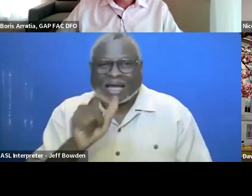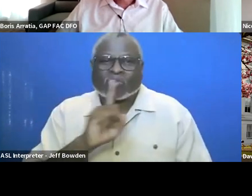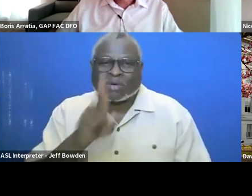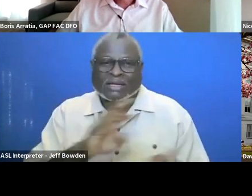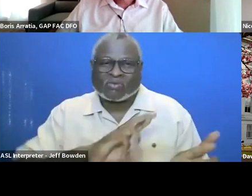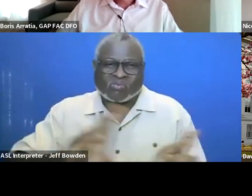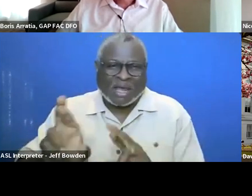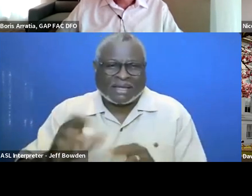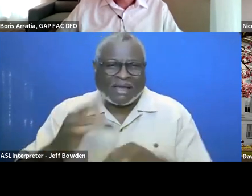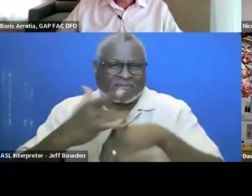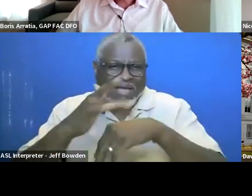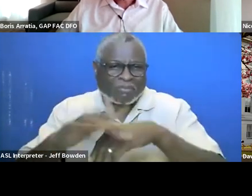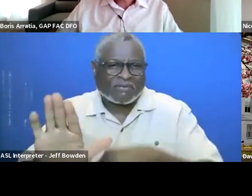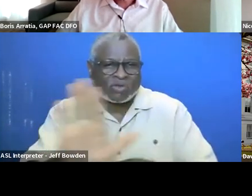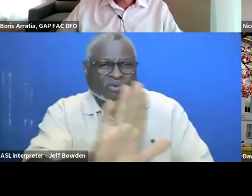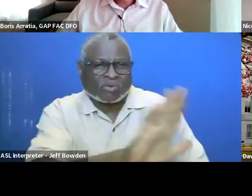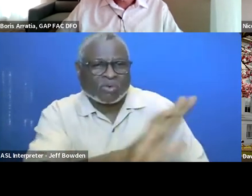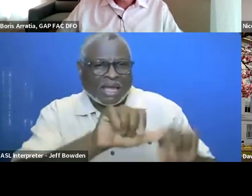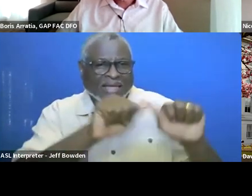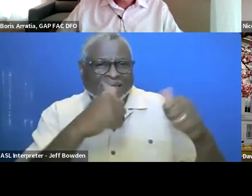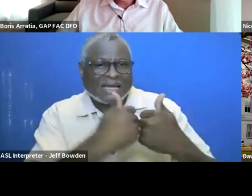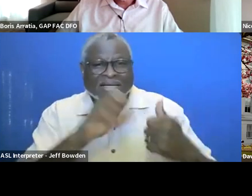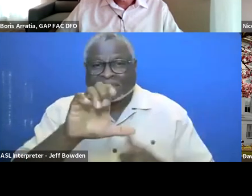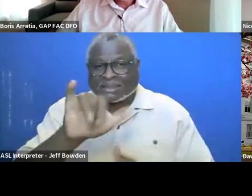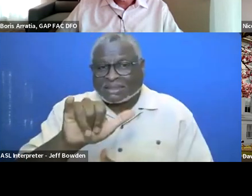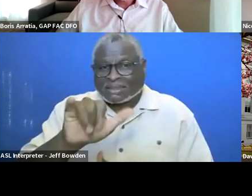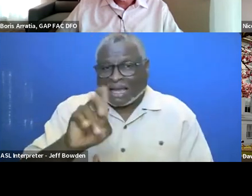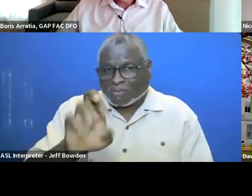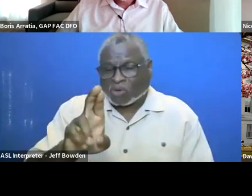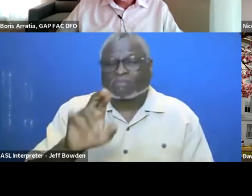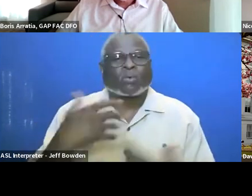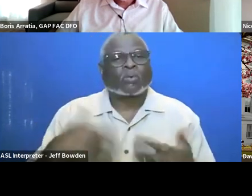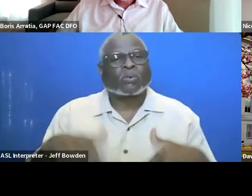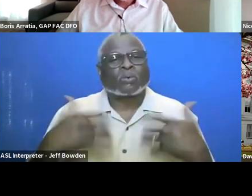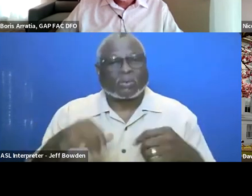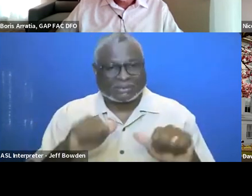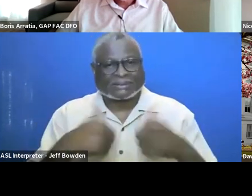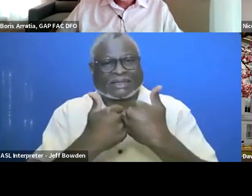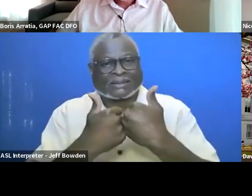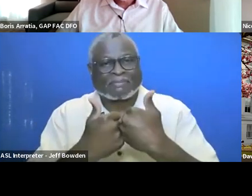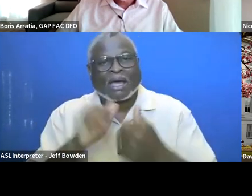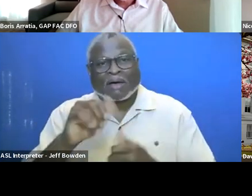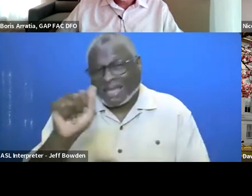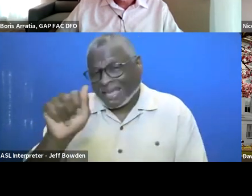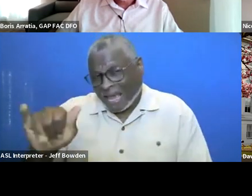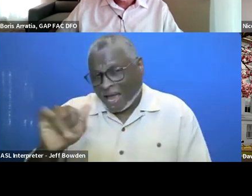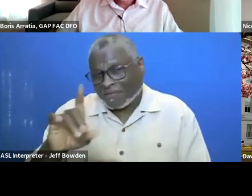at your agency, I mean cyber can be really challenging. Like I have an AI power data validation, bot.